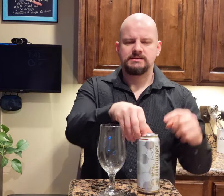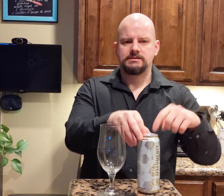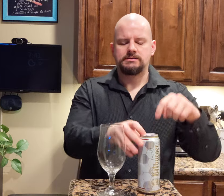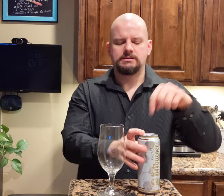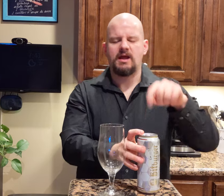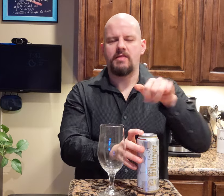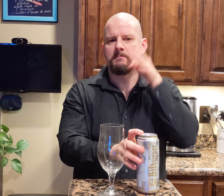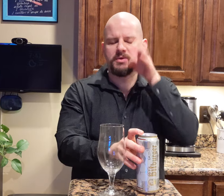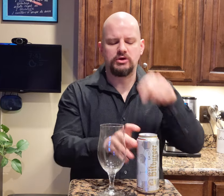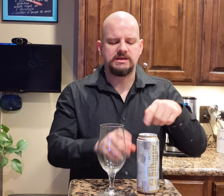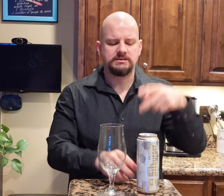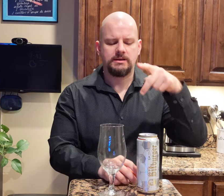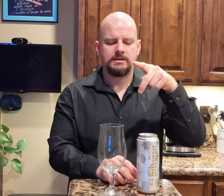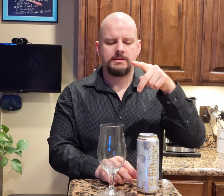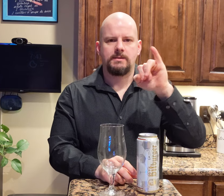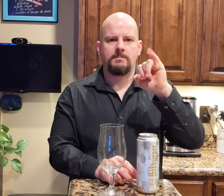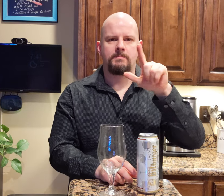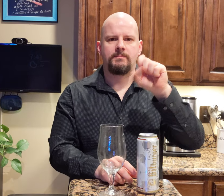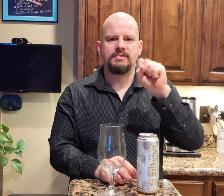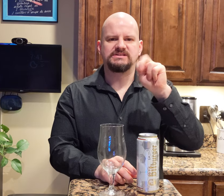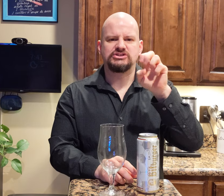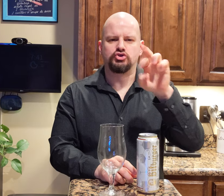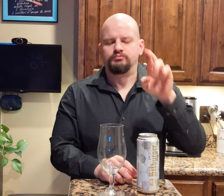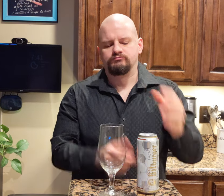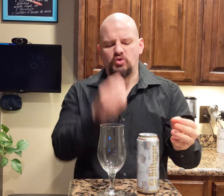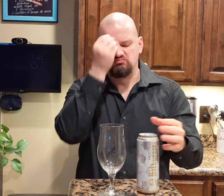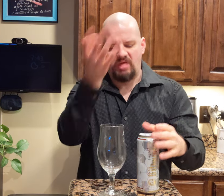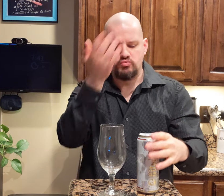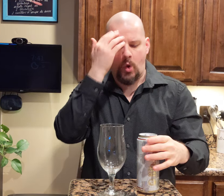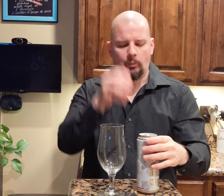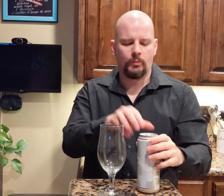The beer is pilsner, just letting you know.